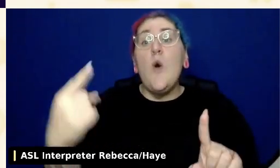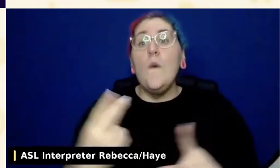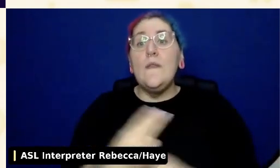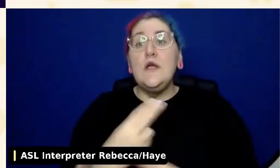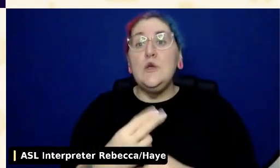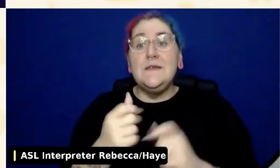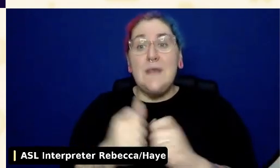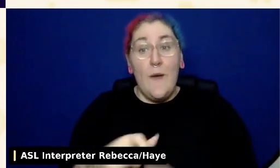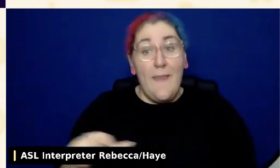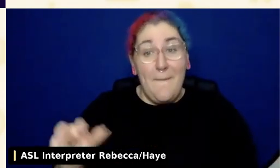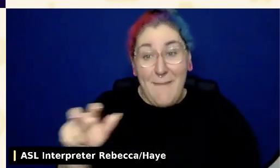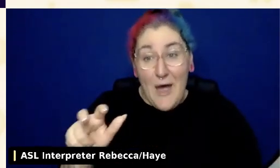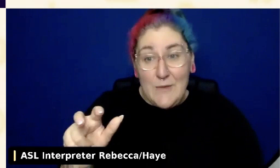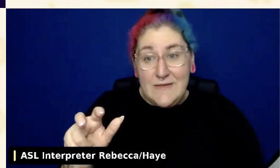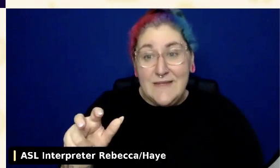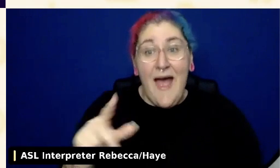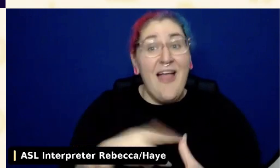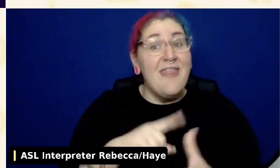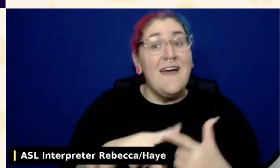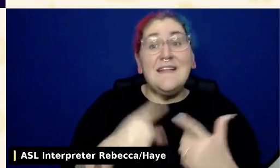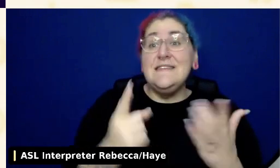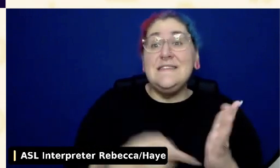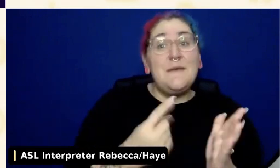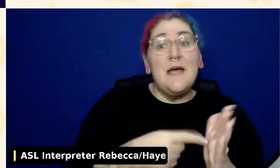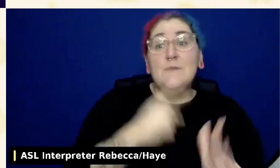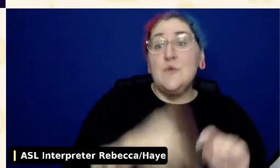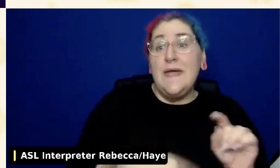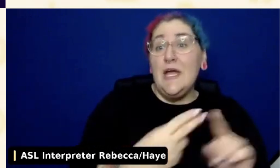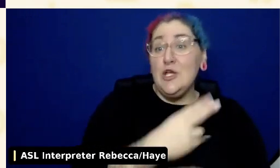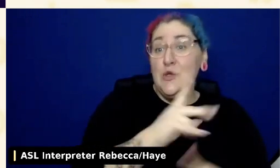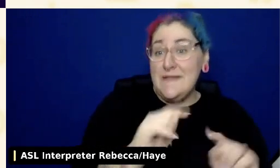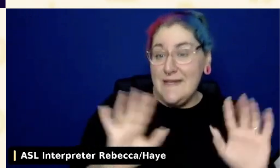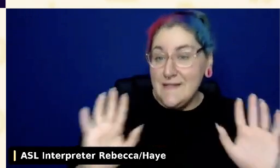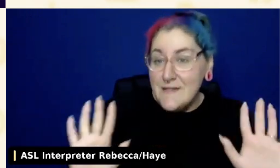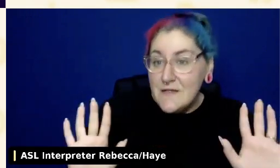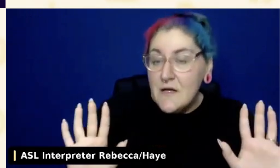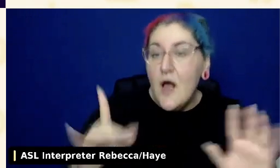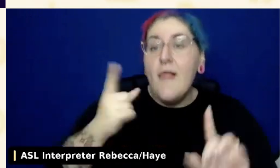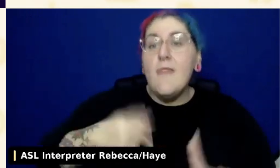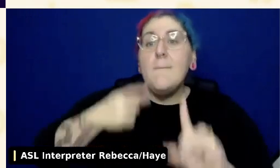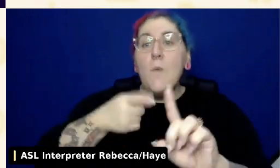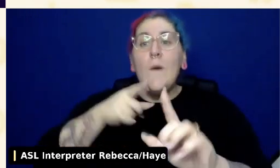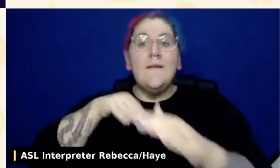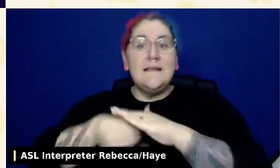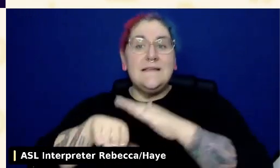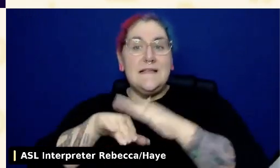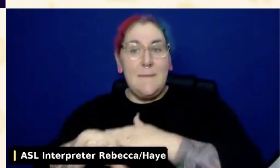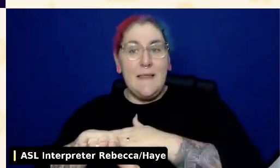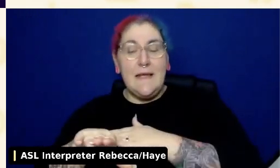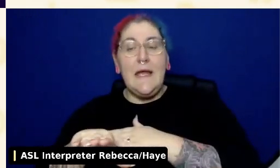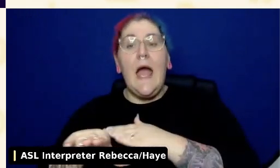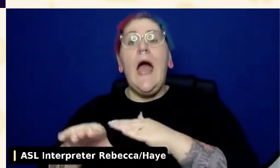The point of making everything keyboard accessible is that a user should be able to use any control with the tool of their choice.